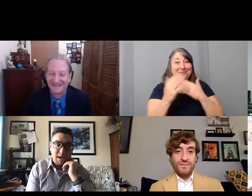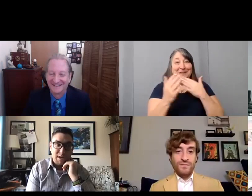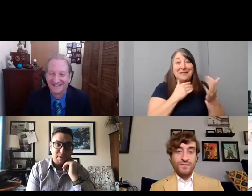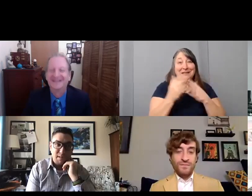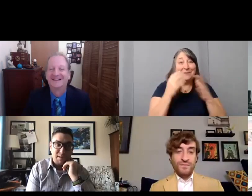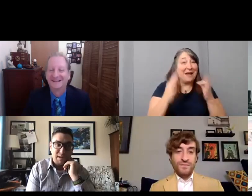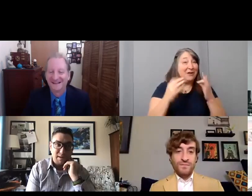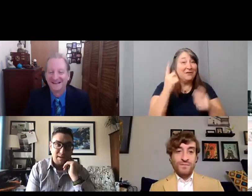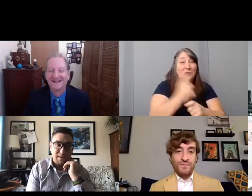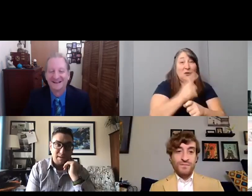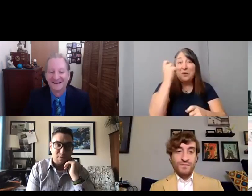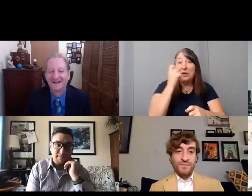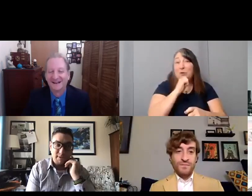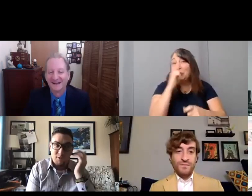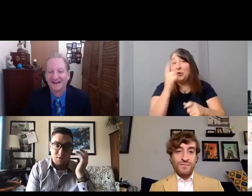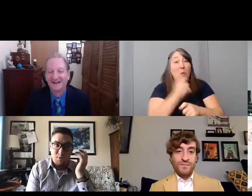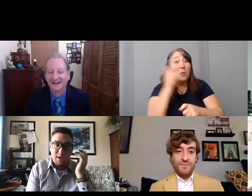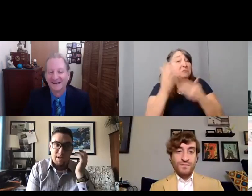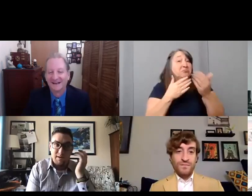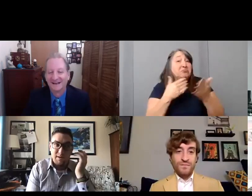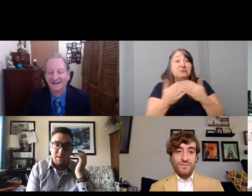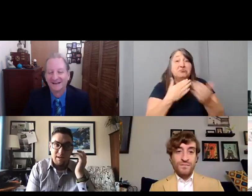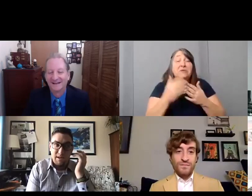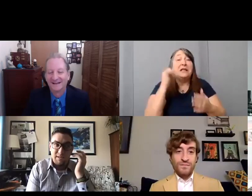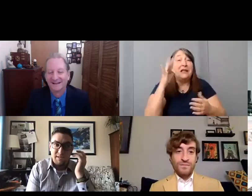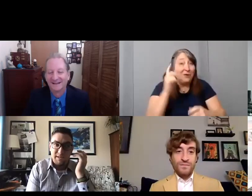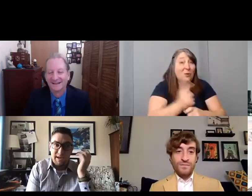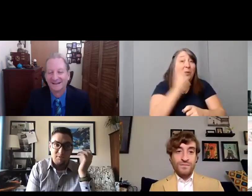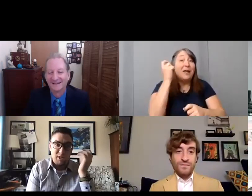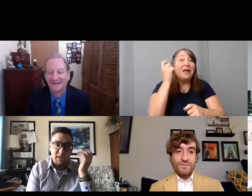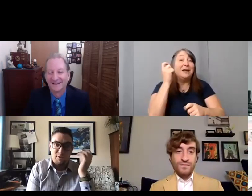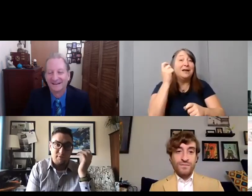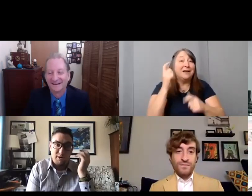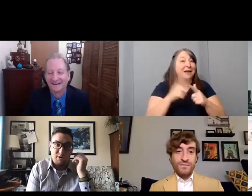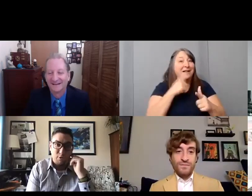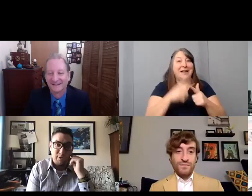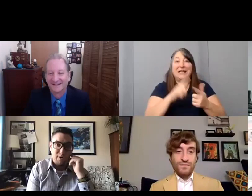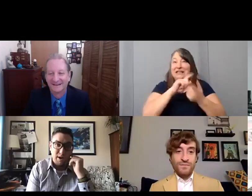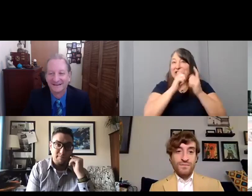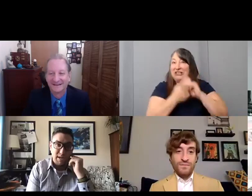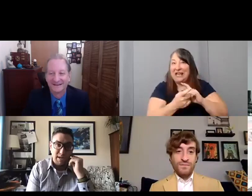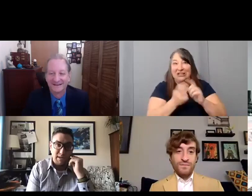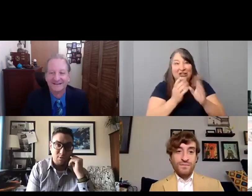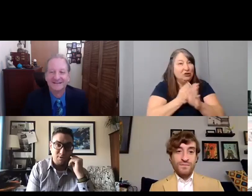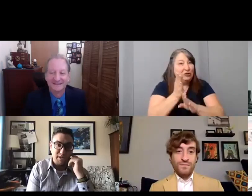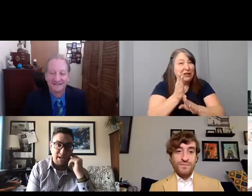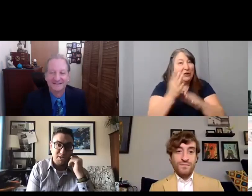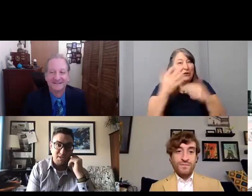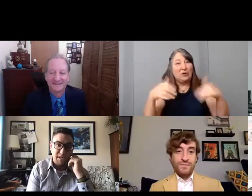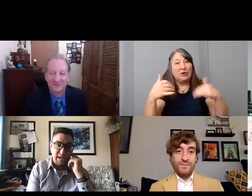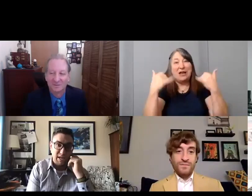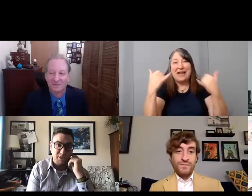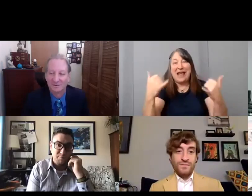but like if you do win, it's a game changer for your career. I’ve made huge connections at HBO.